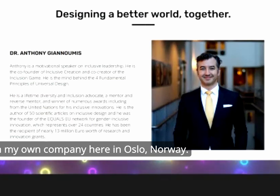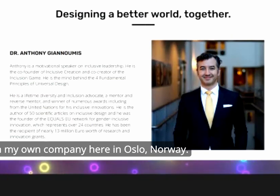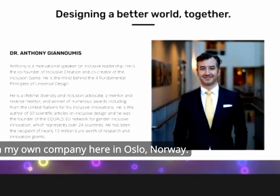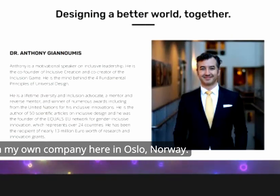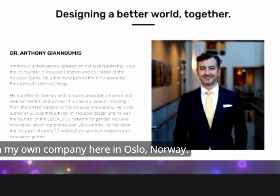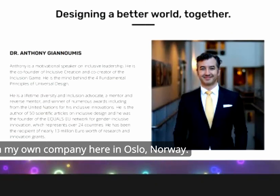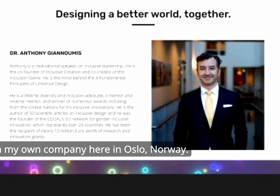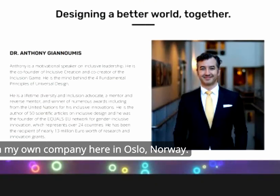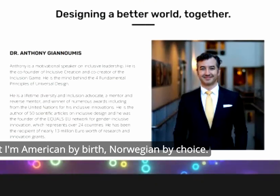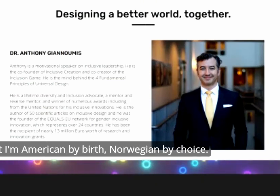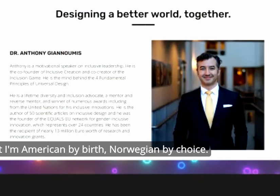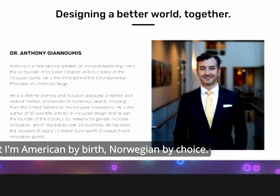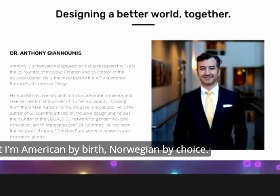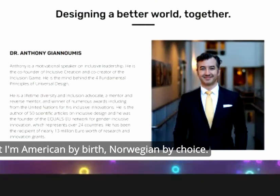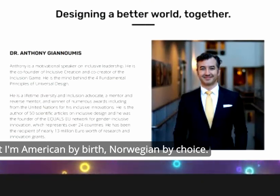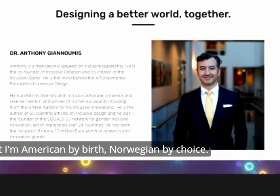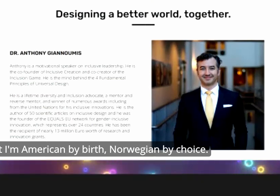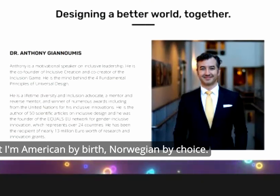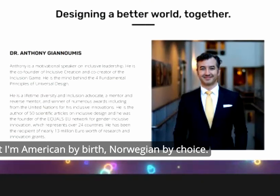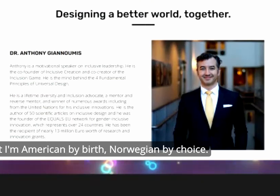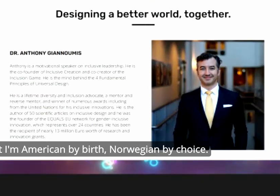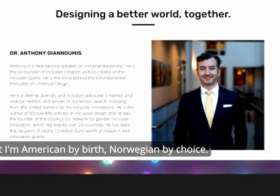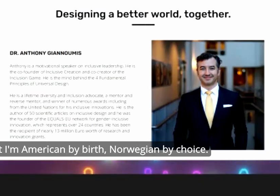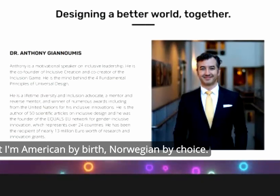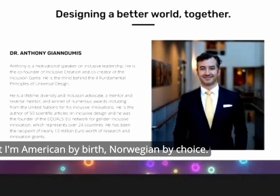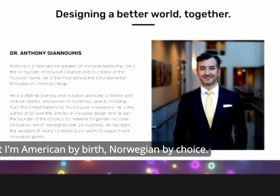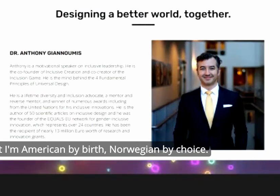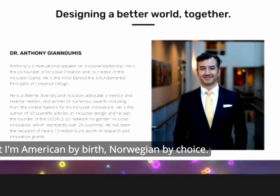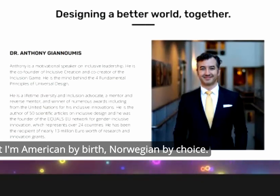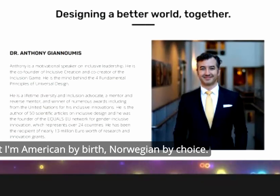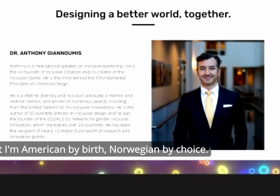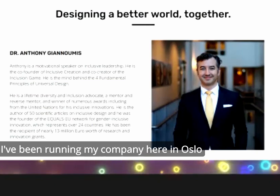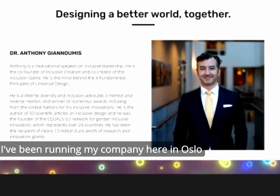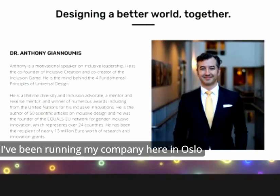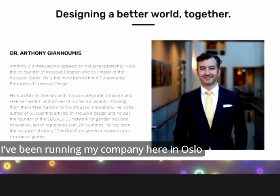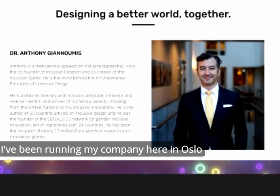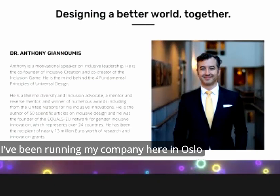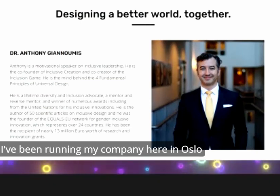in Oslo Norway I say that American by birth Norwegian by choice and so I've been running